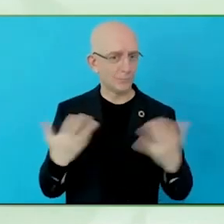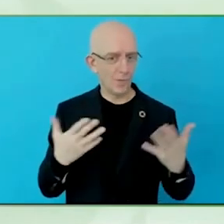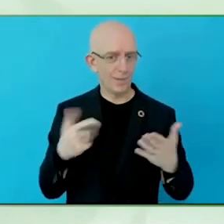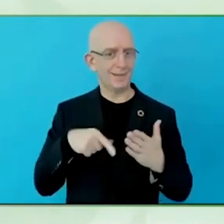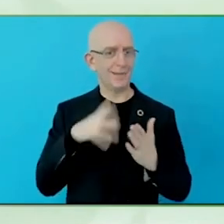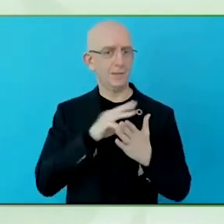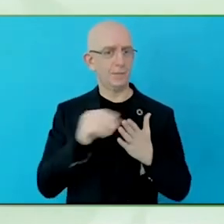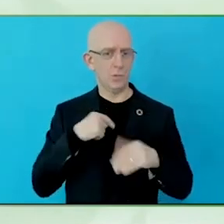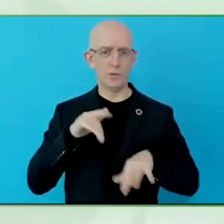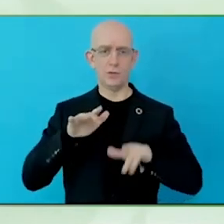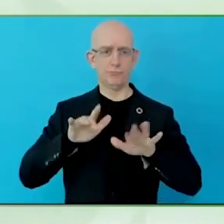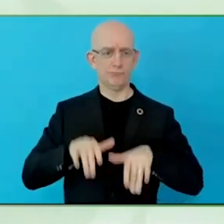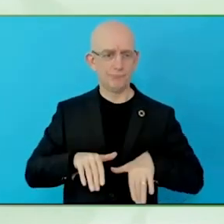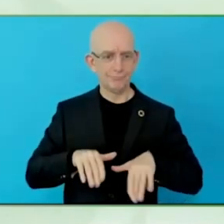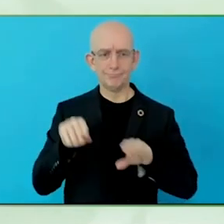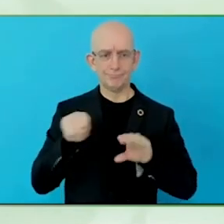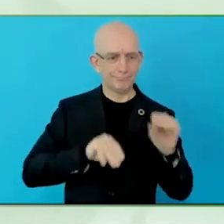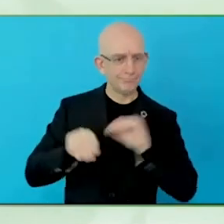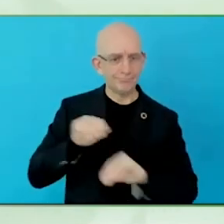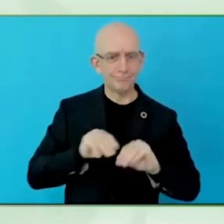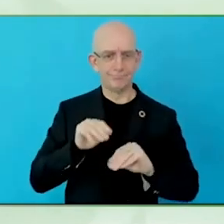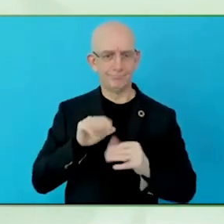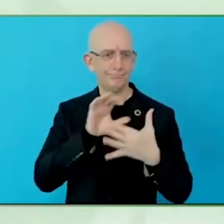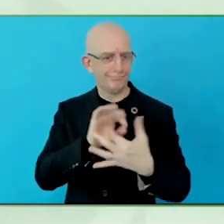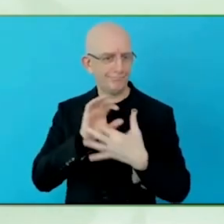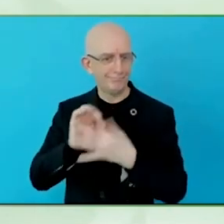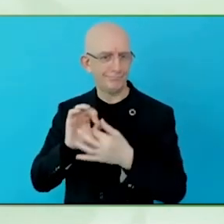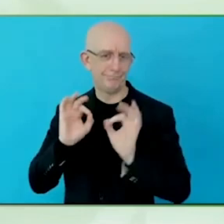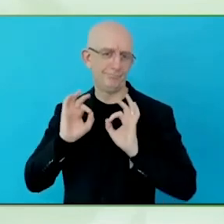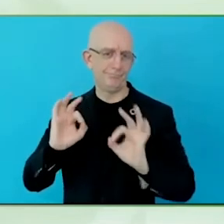we have showcased in this report through a global effort.